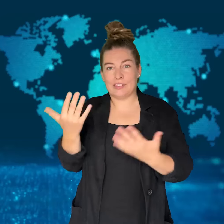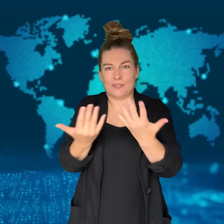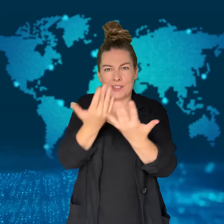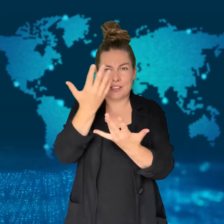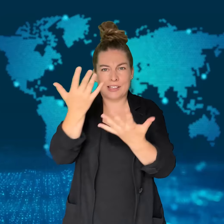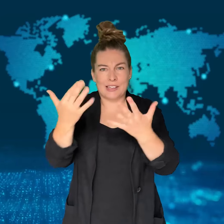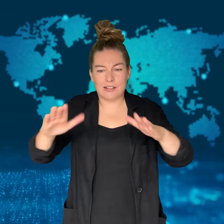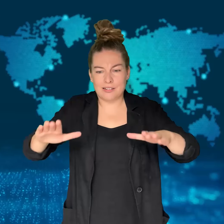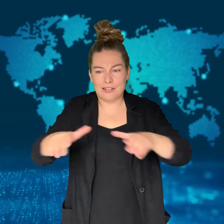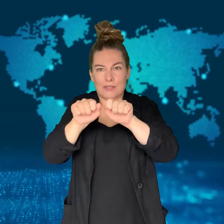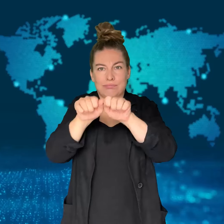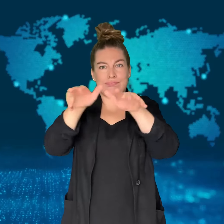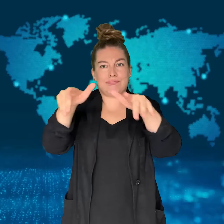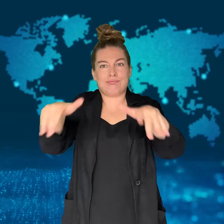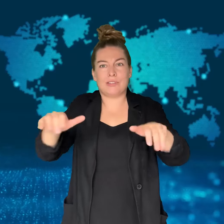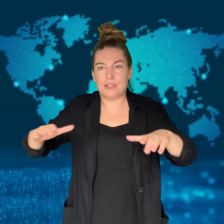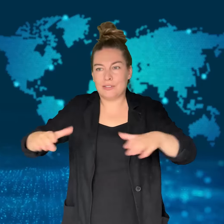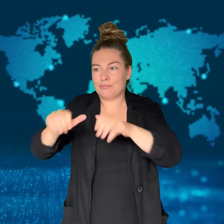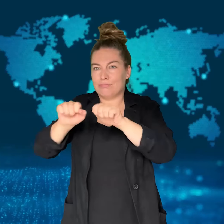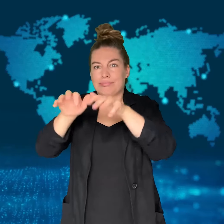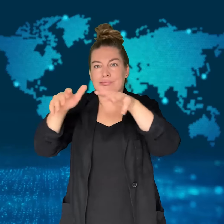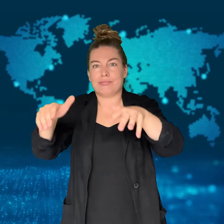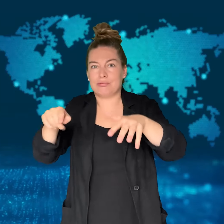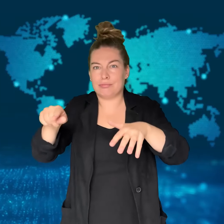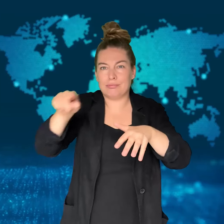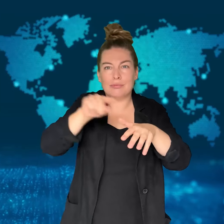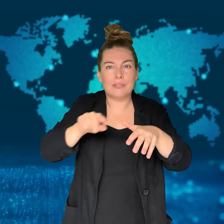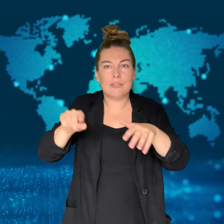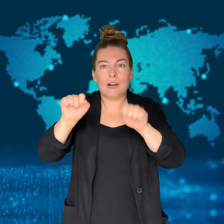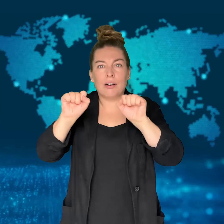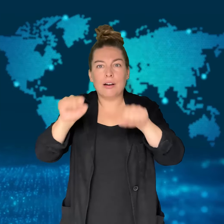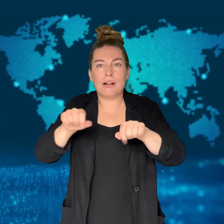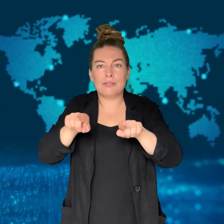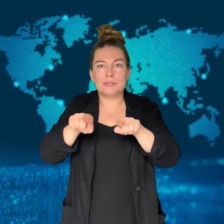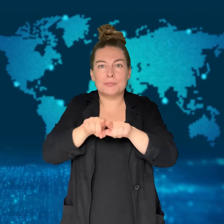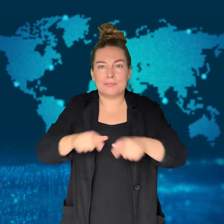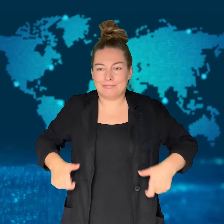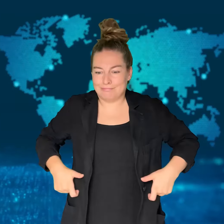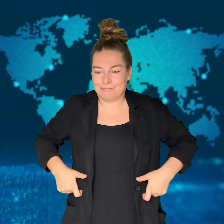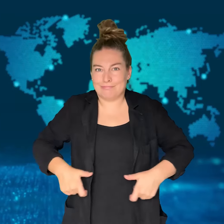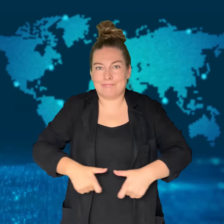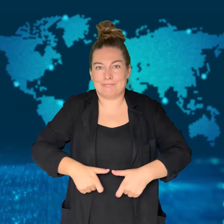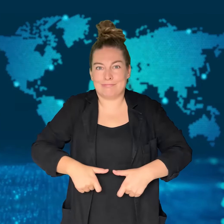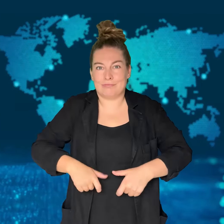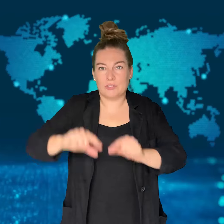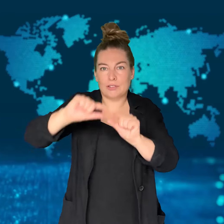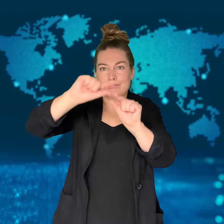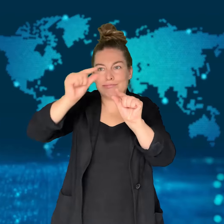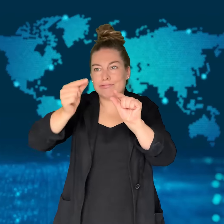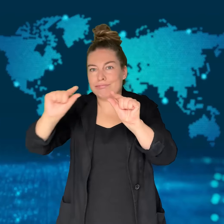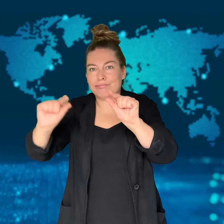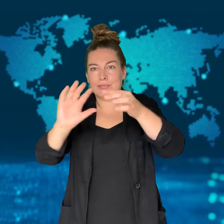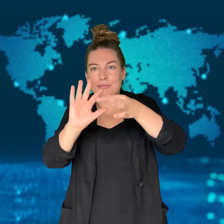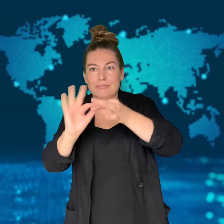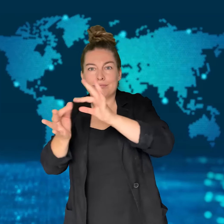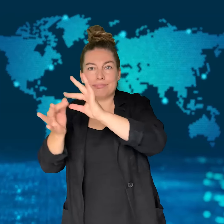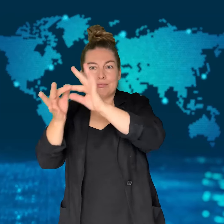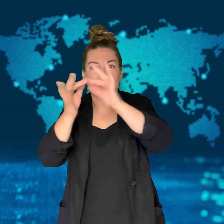The belt is part of the "Ring of Fire."